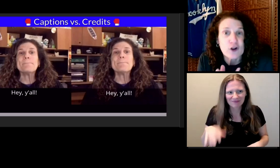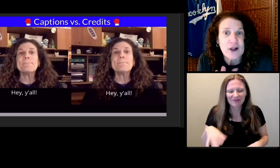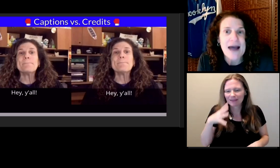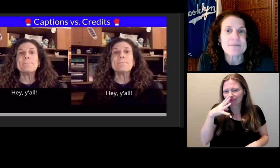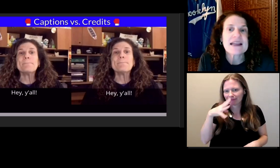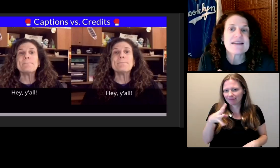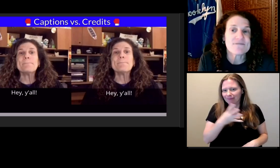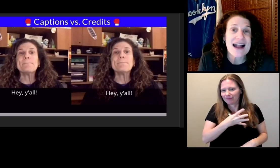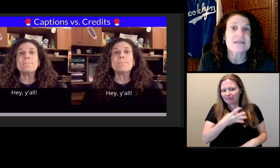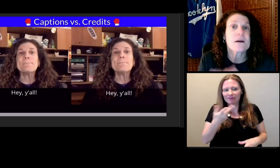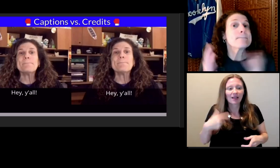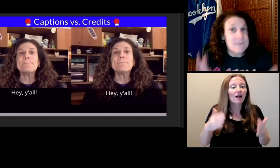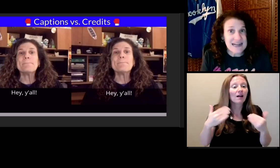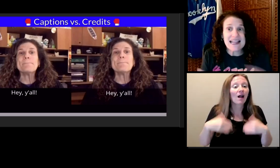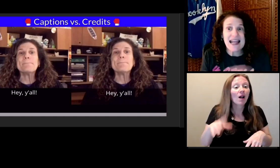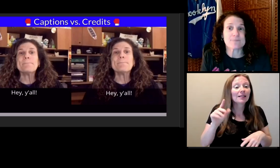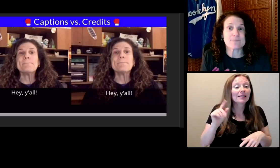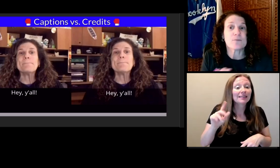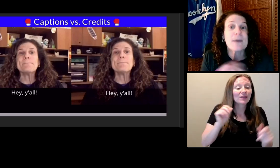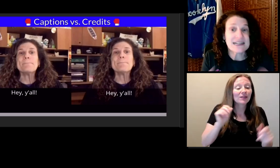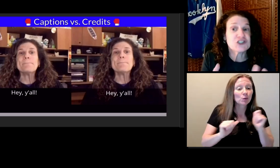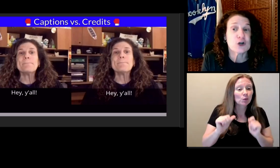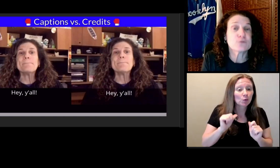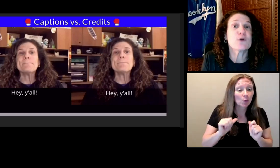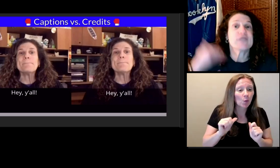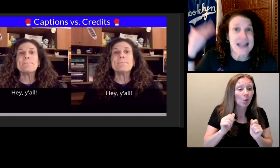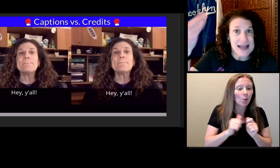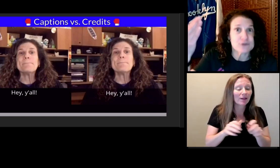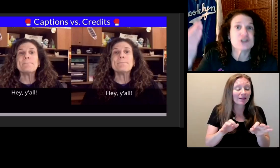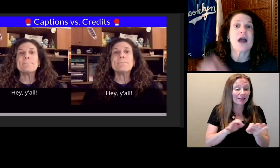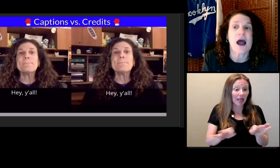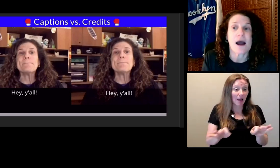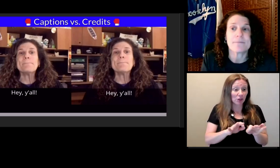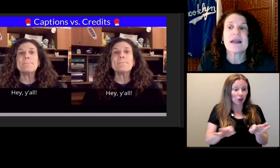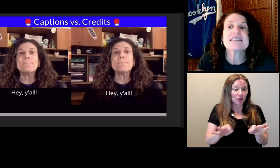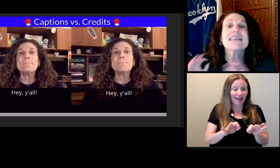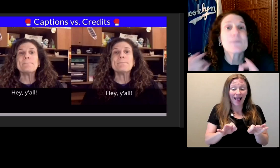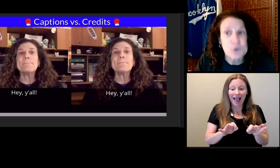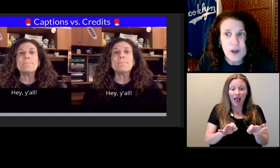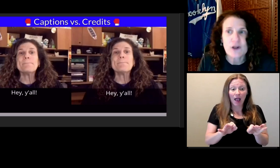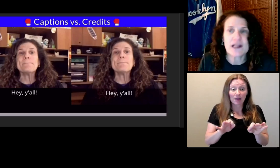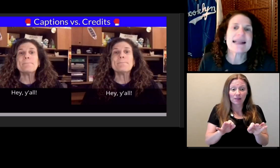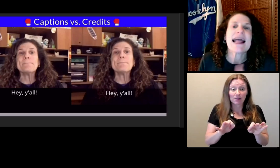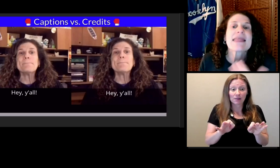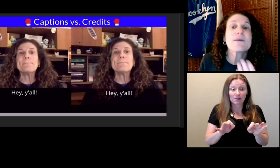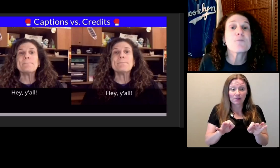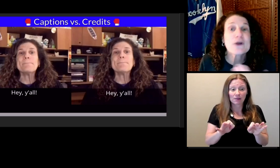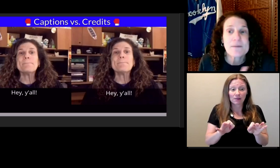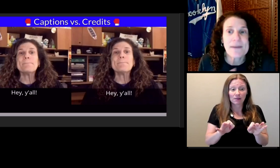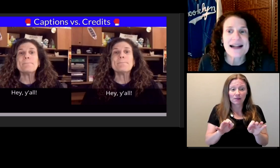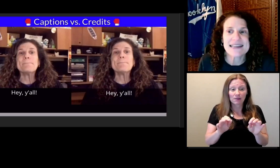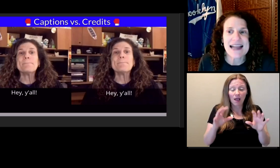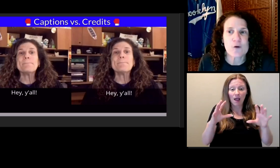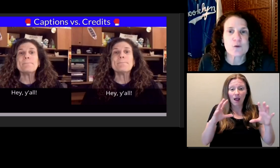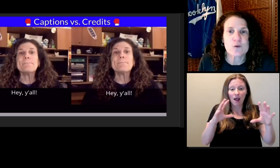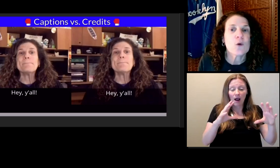In fact, many shows move the captions up temporarily, and then bring them back down.